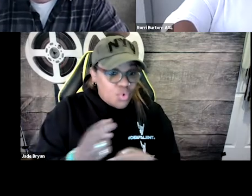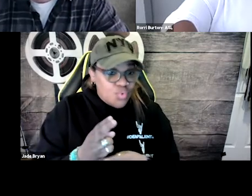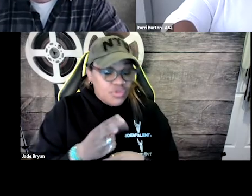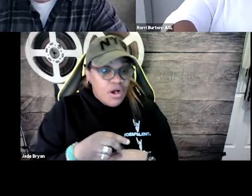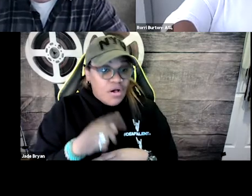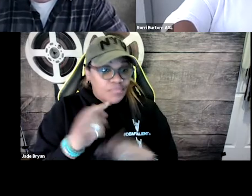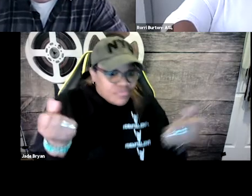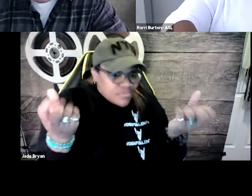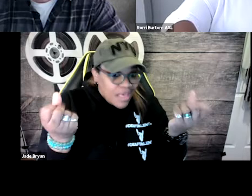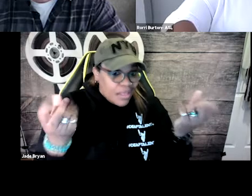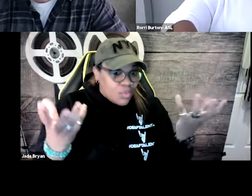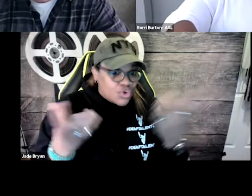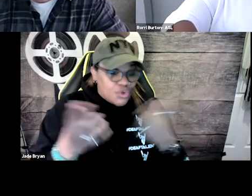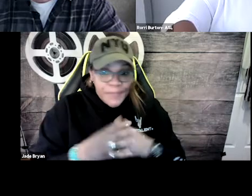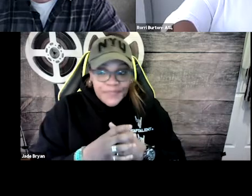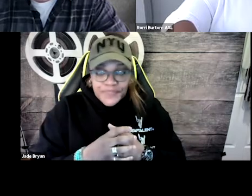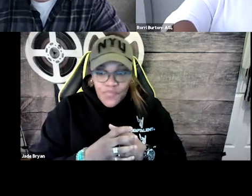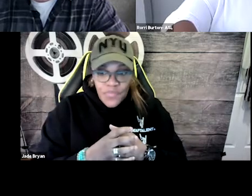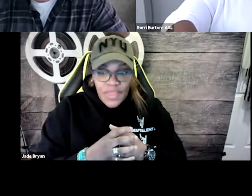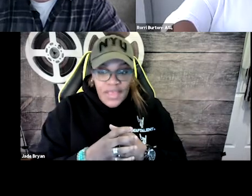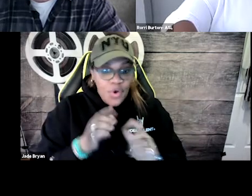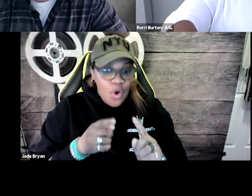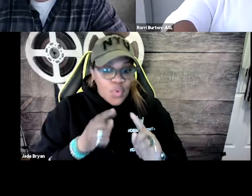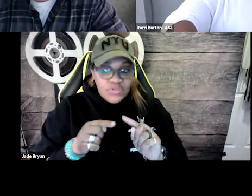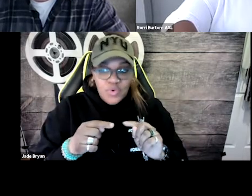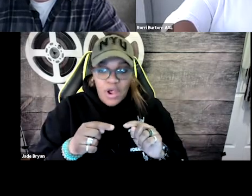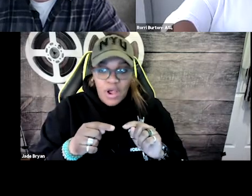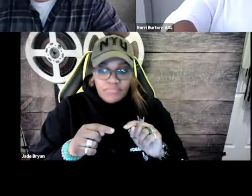we use sign language, and the goal was to